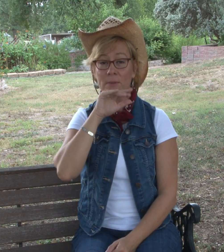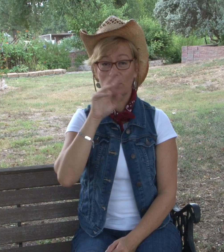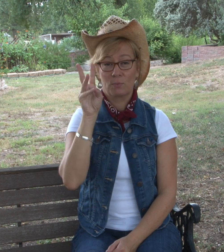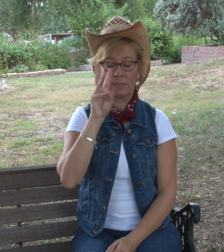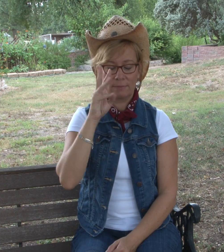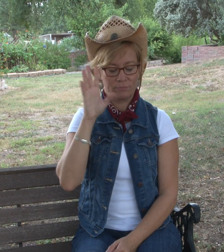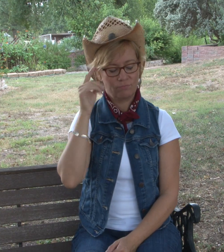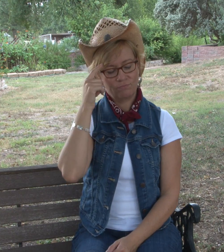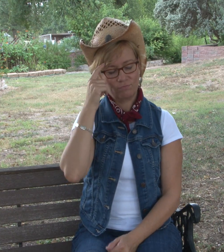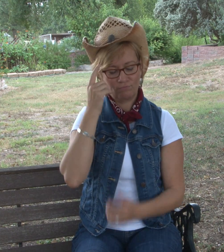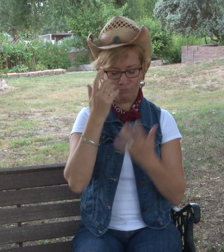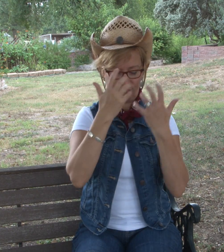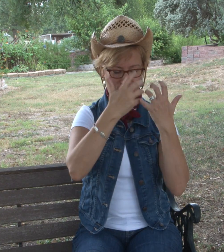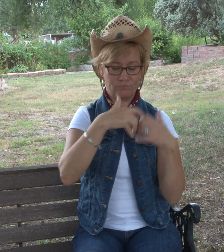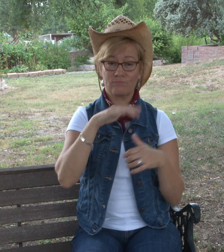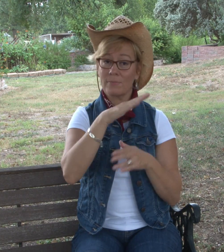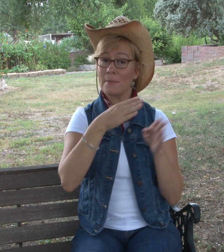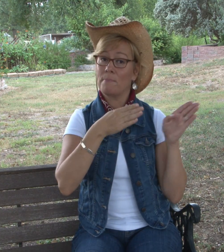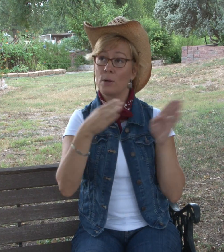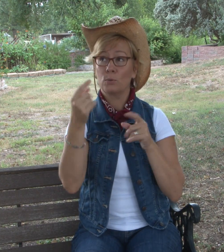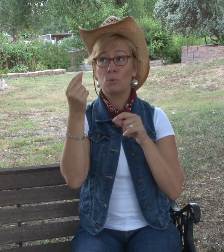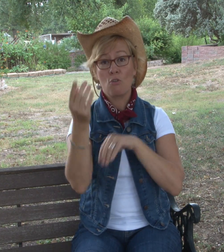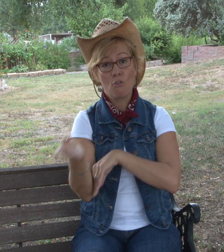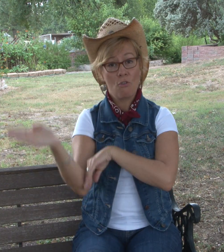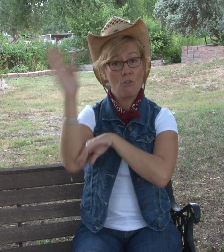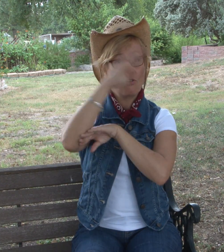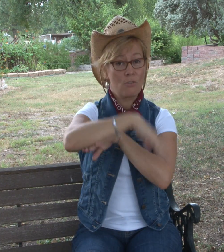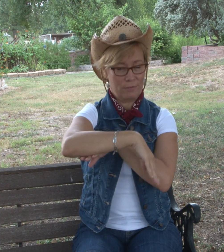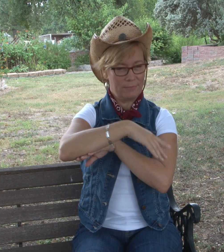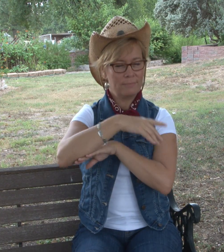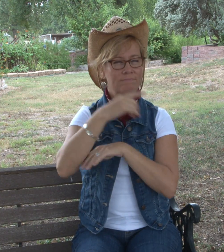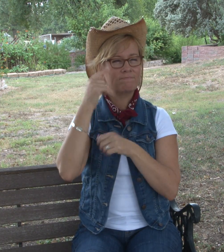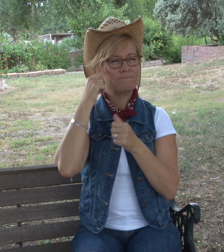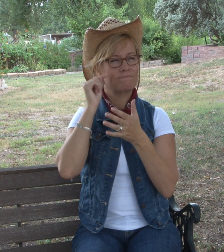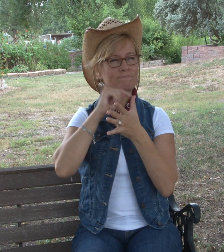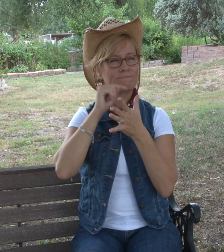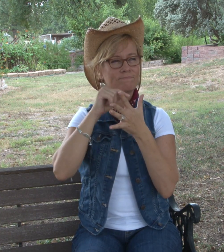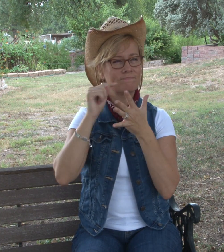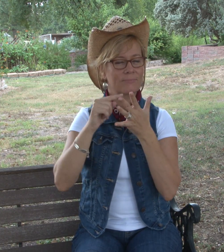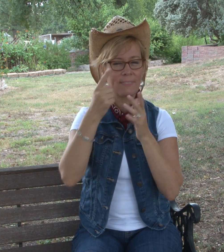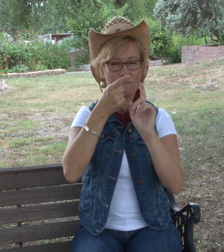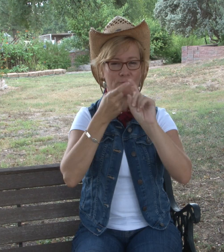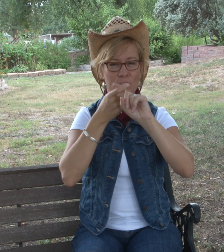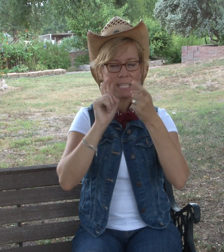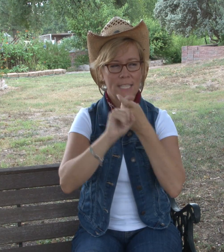Wilbur had his plans for the day all thought out. He knew what he was going to do.